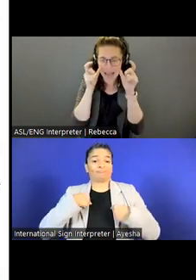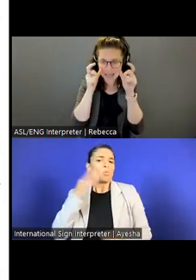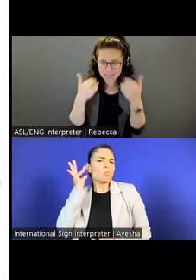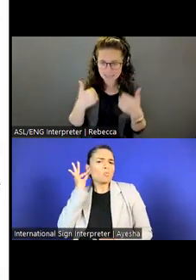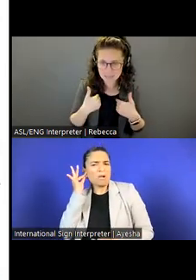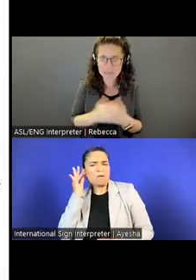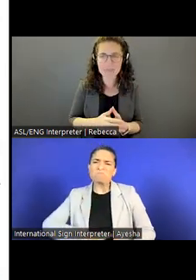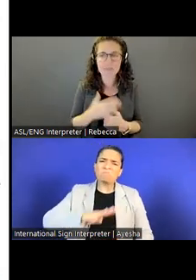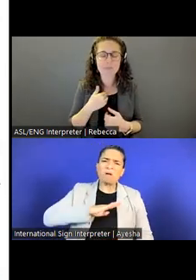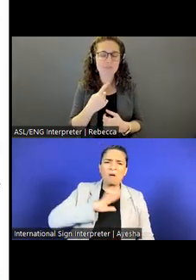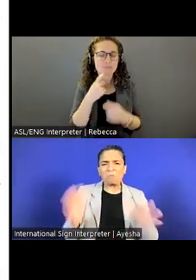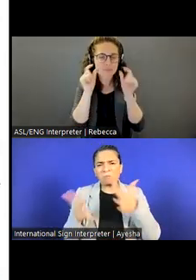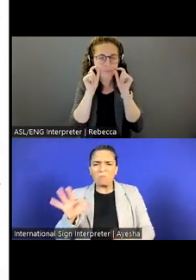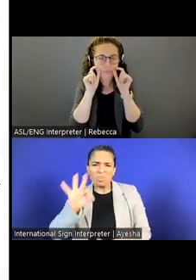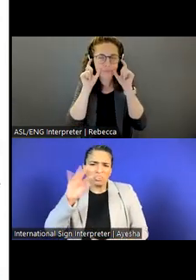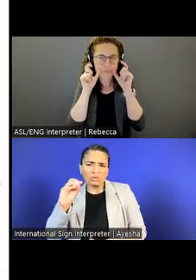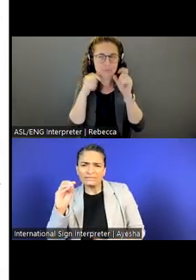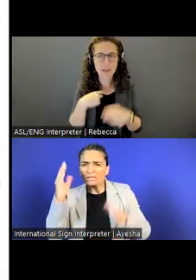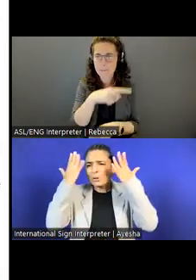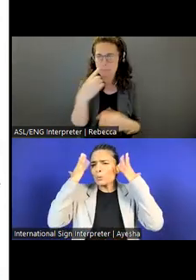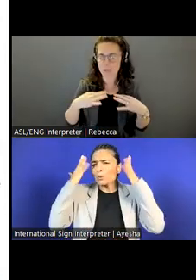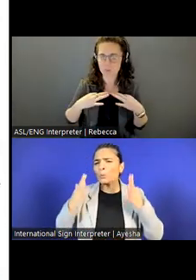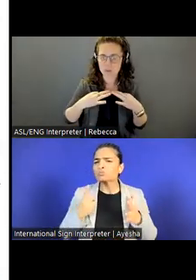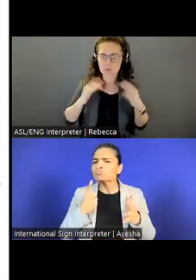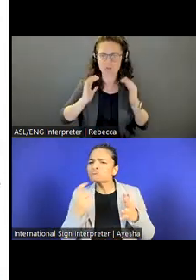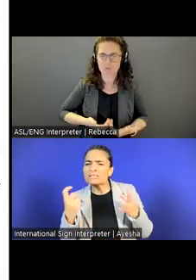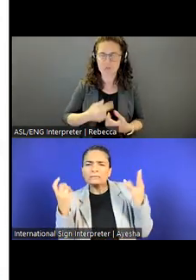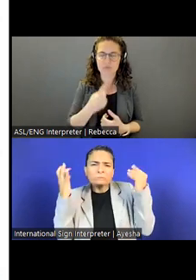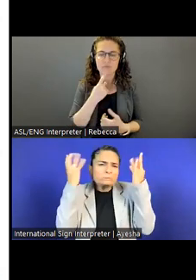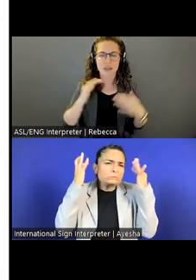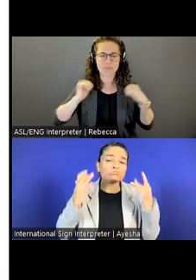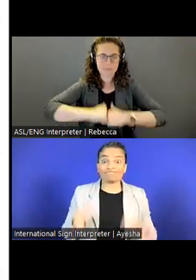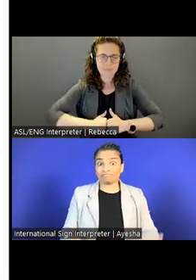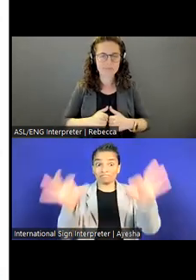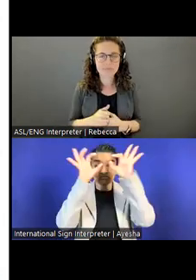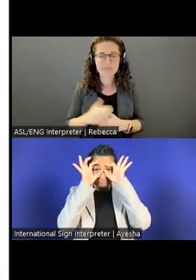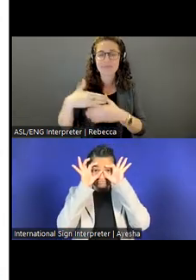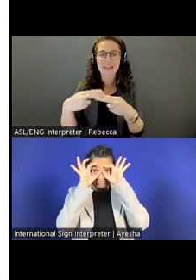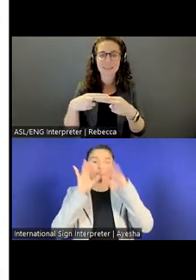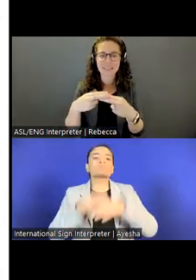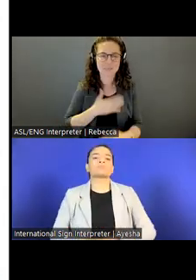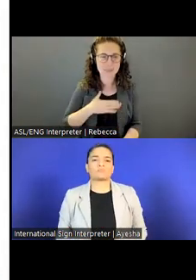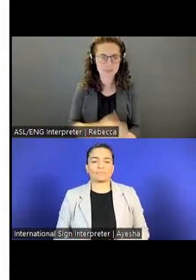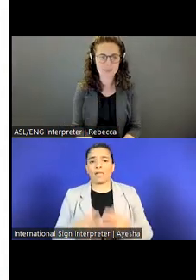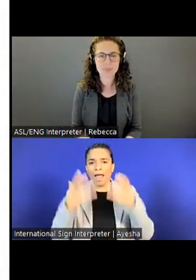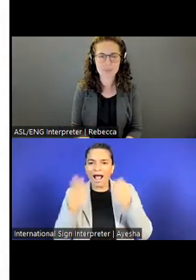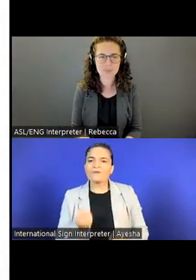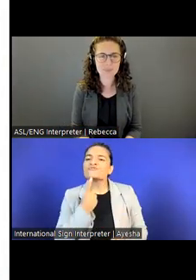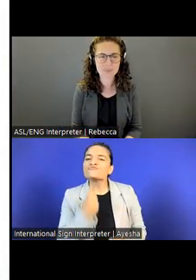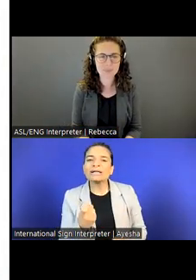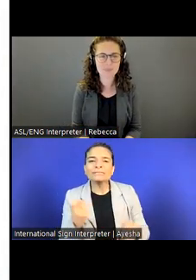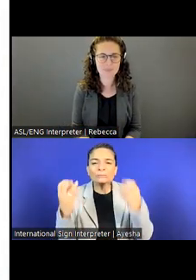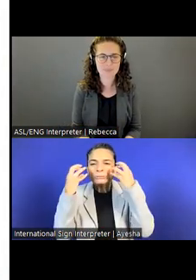I'm wearing a red sweater with a black cardigan.